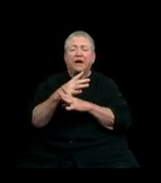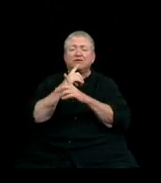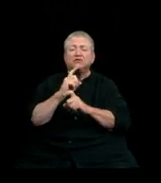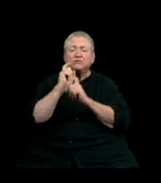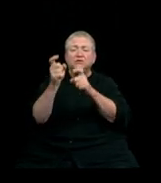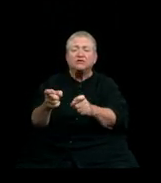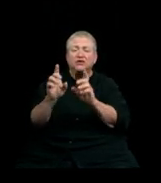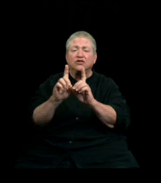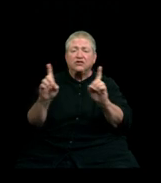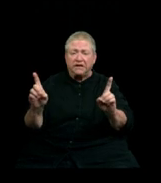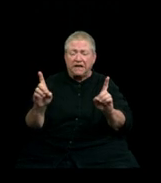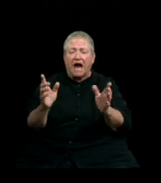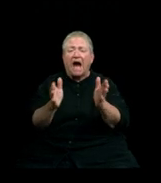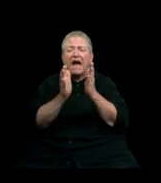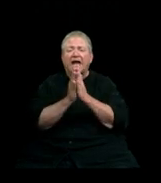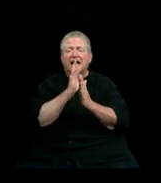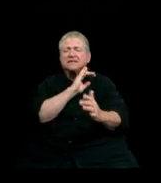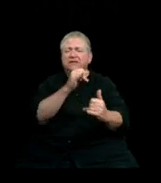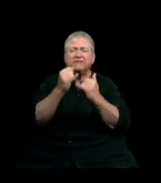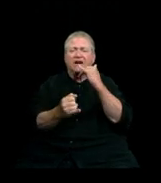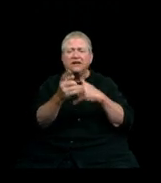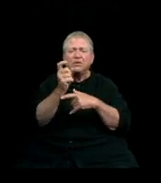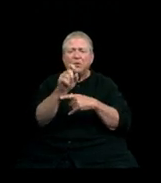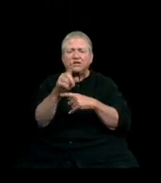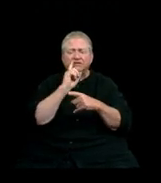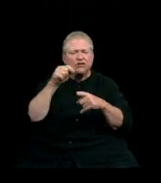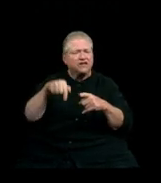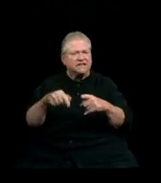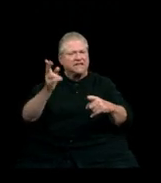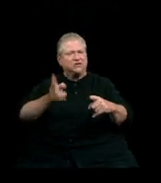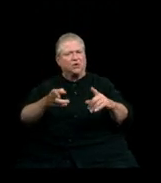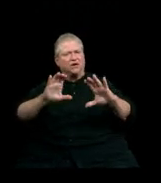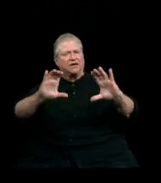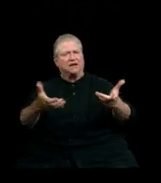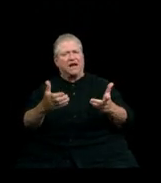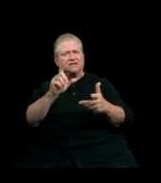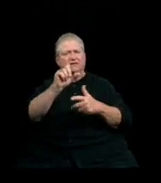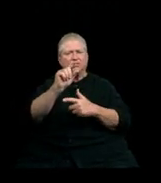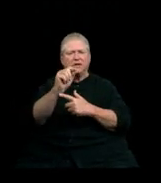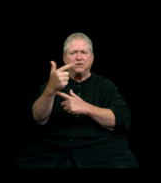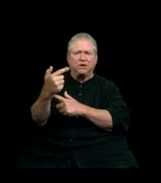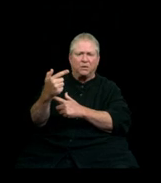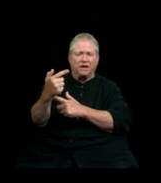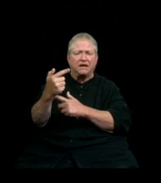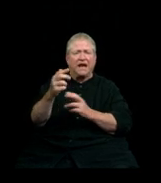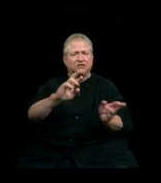I ask a final question for this historic graduating class of 2021: As you prepare to step out into a different world